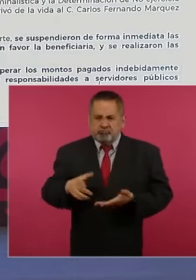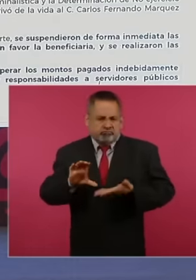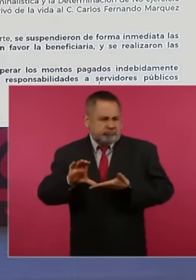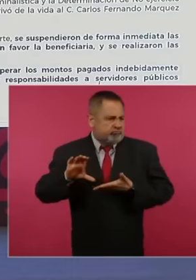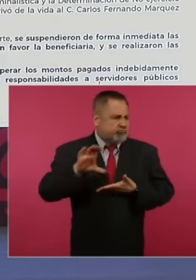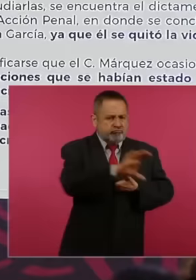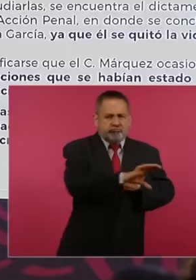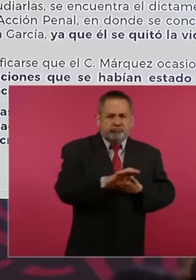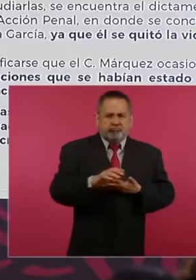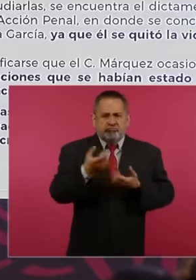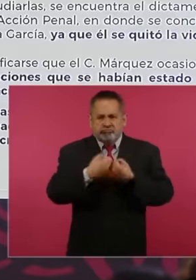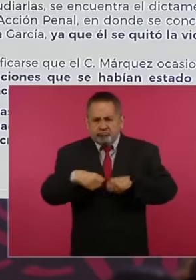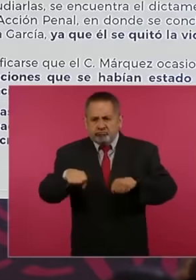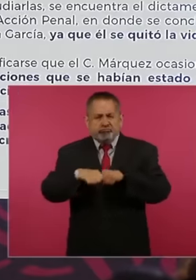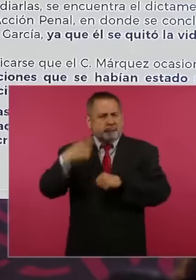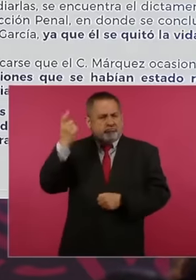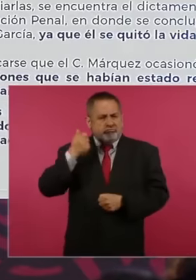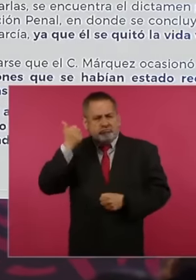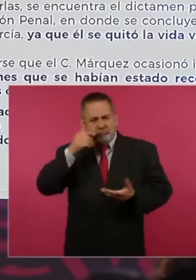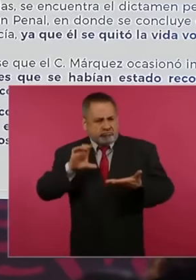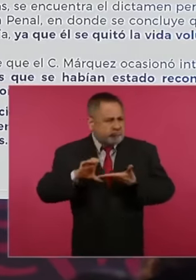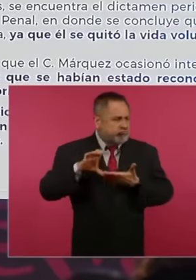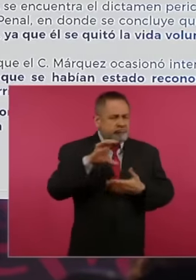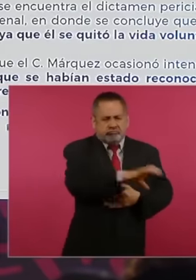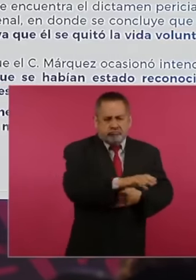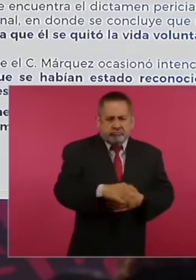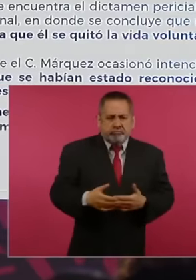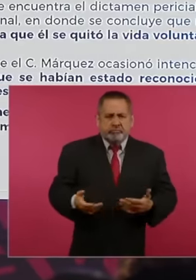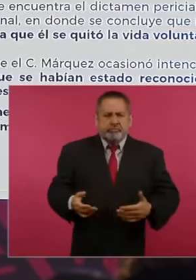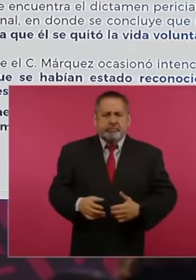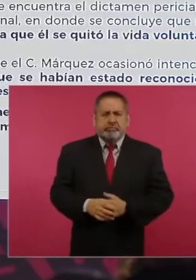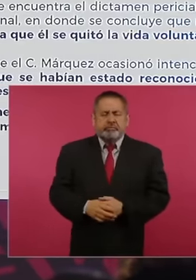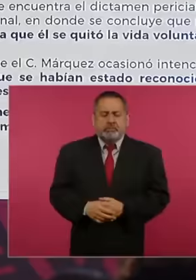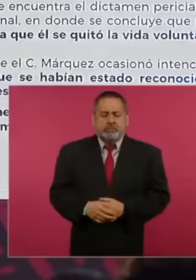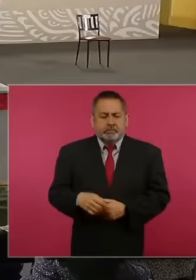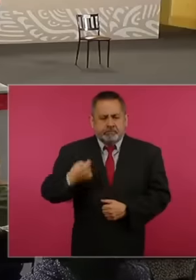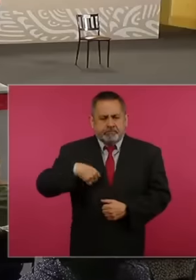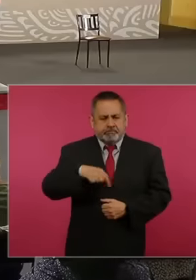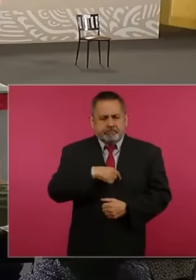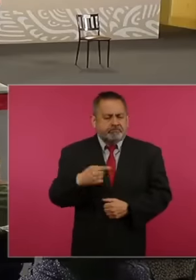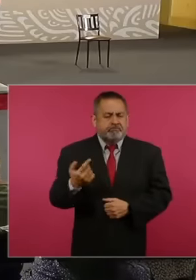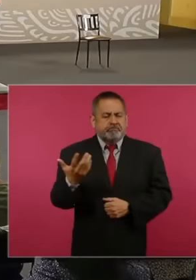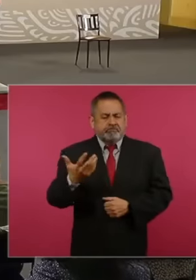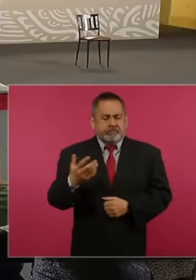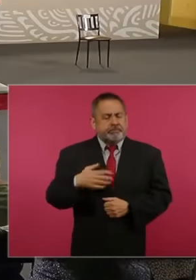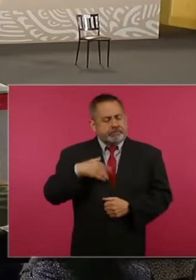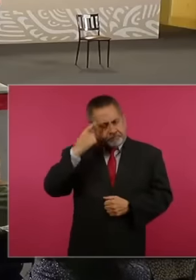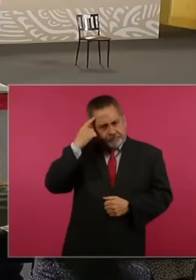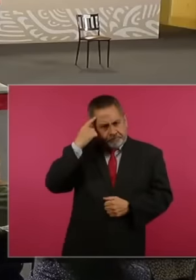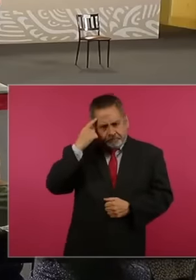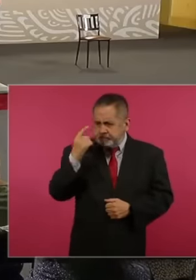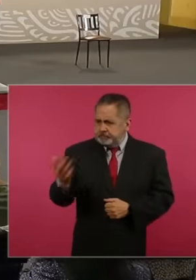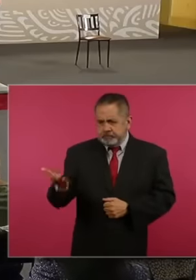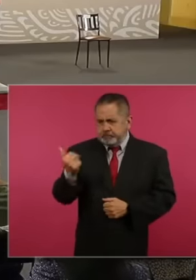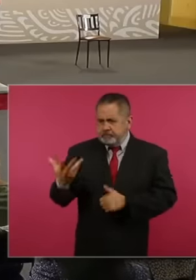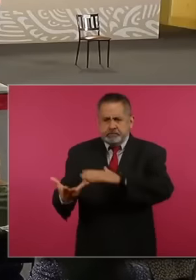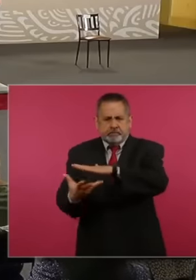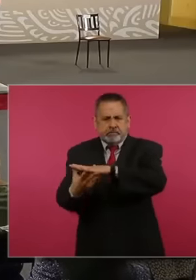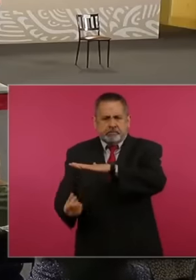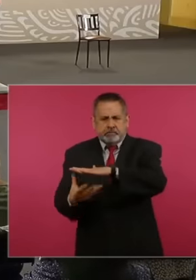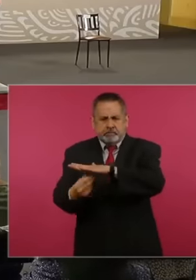and the pensions proceeded. Well, what did we do? They requested it. The copies certified to the Attorney